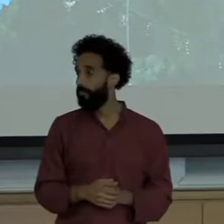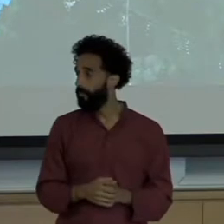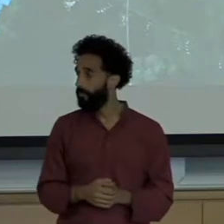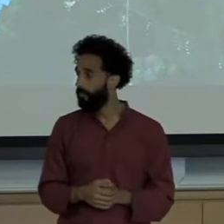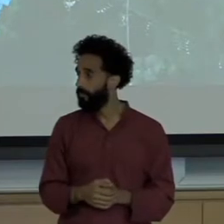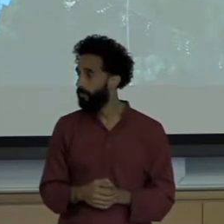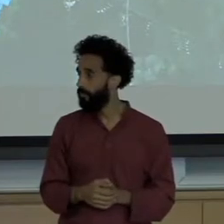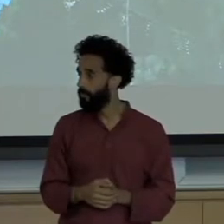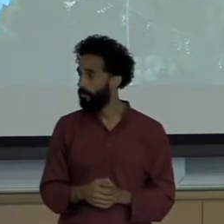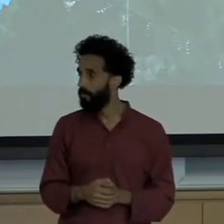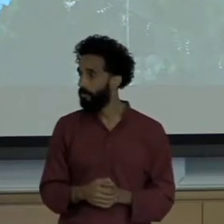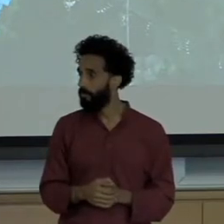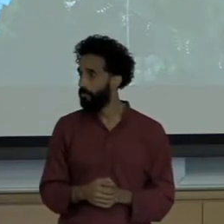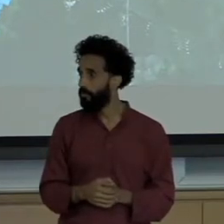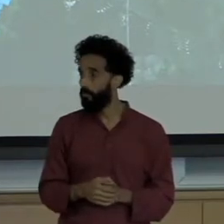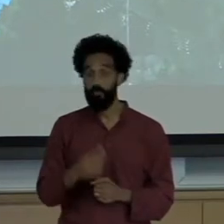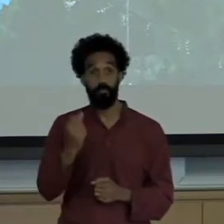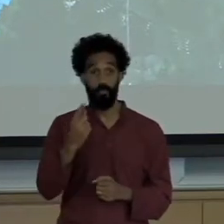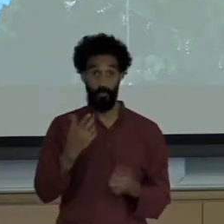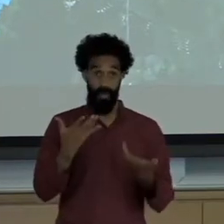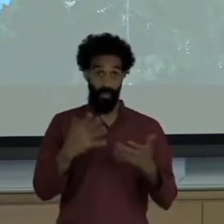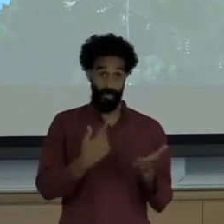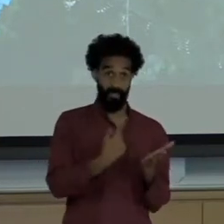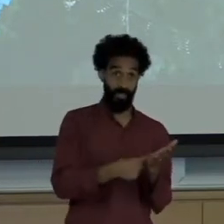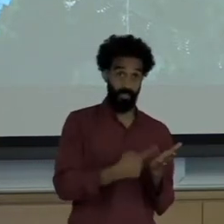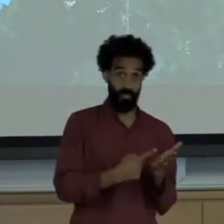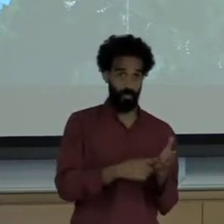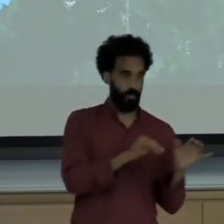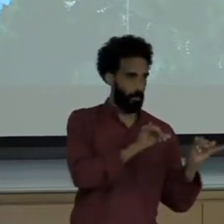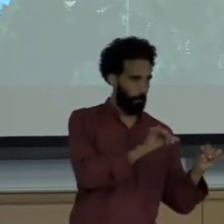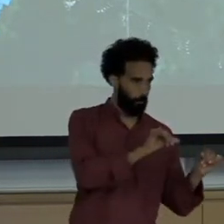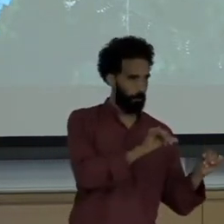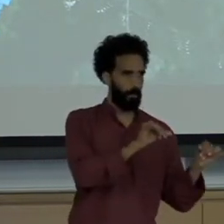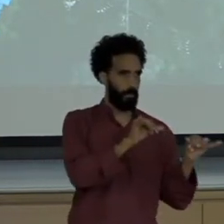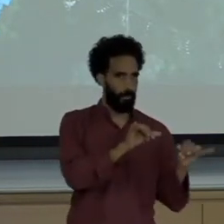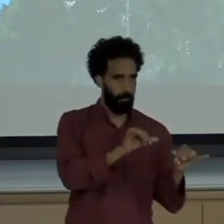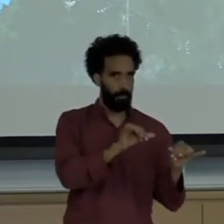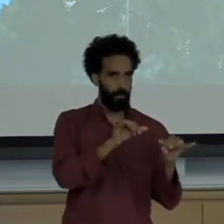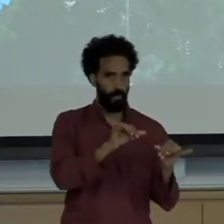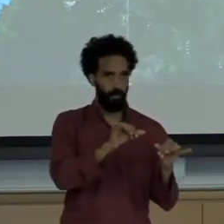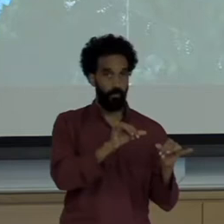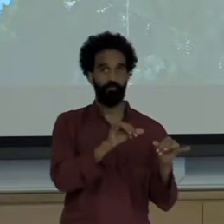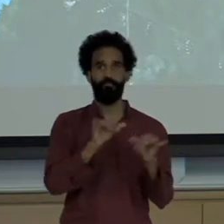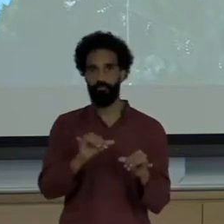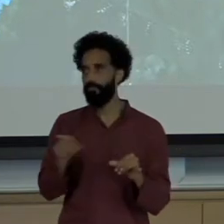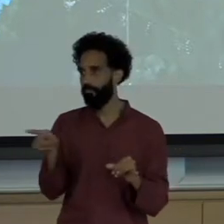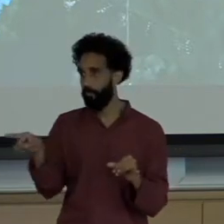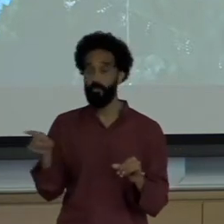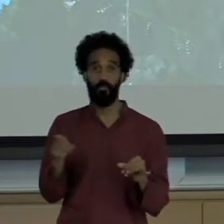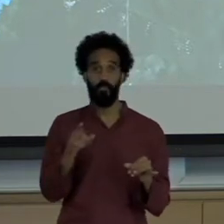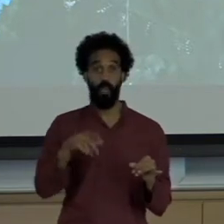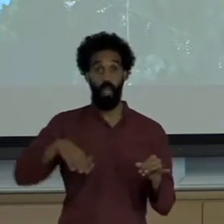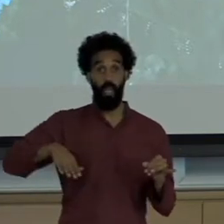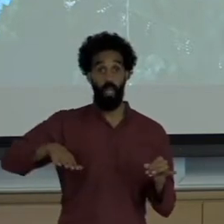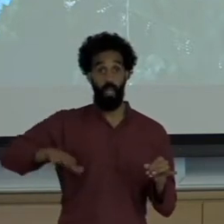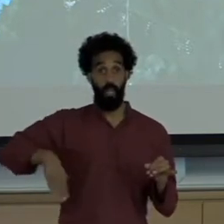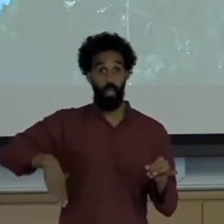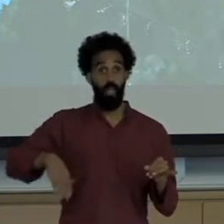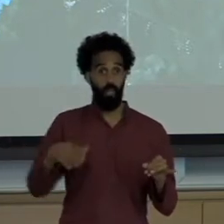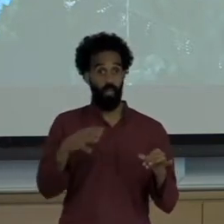The pattern we see here is similar, so this dam didn't break thankfully because it's humongous but